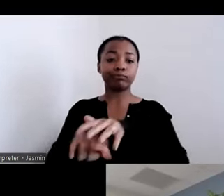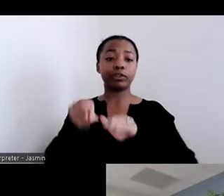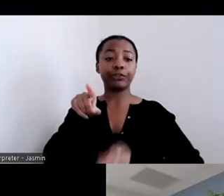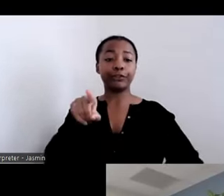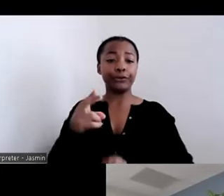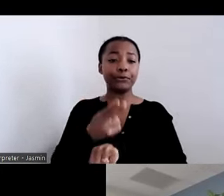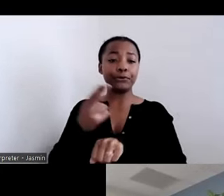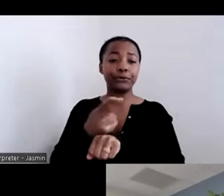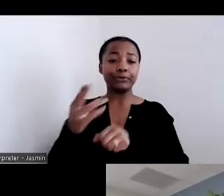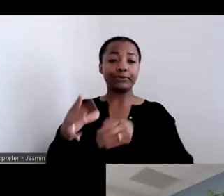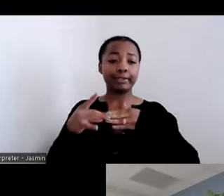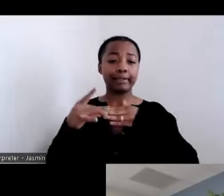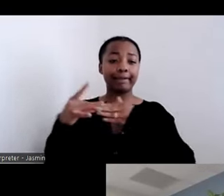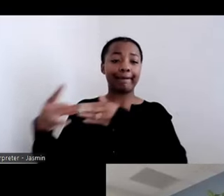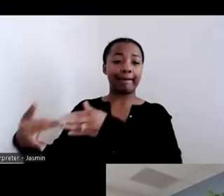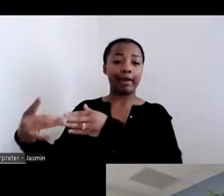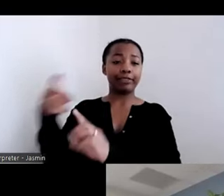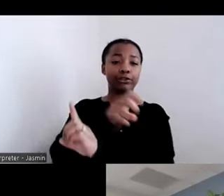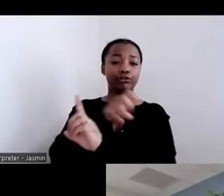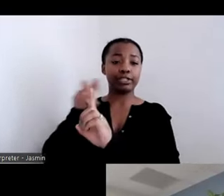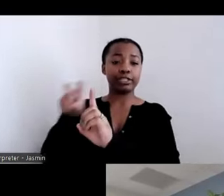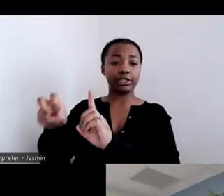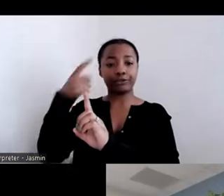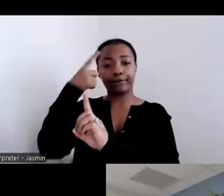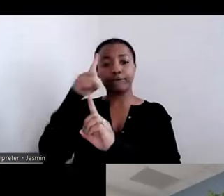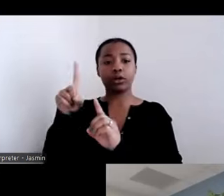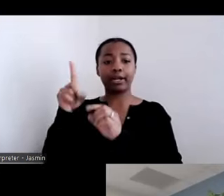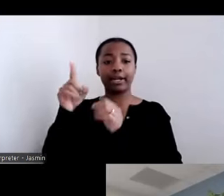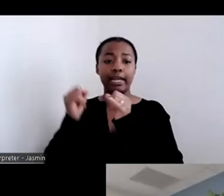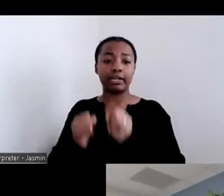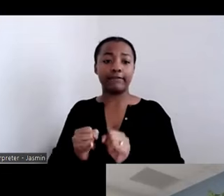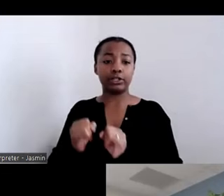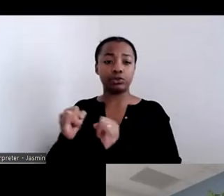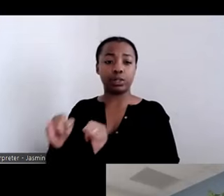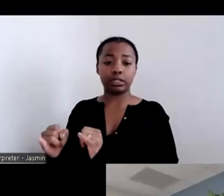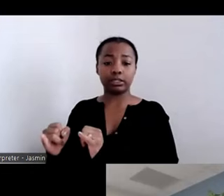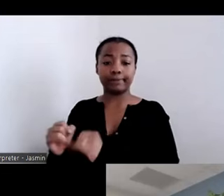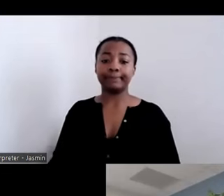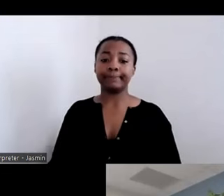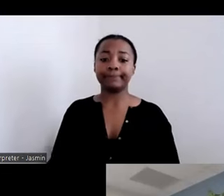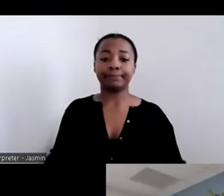Thank you, Erica. Let me set the context for the model in North